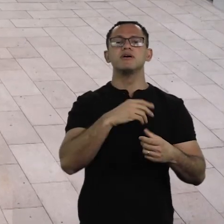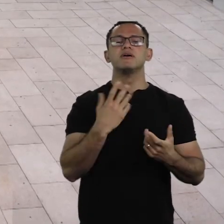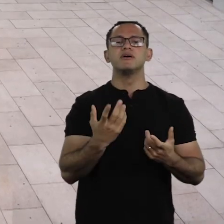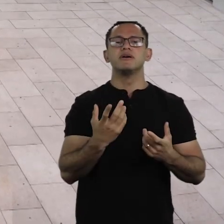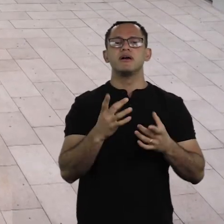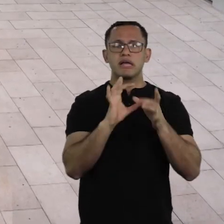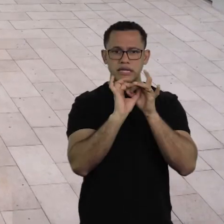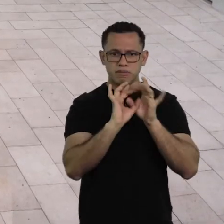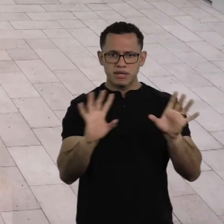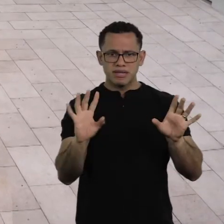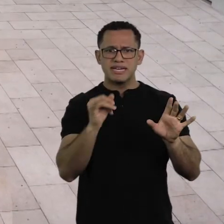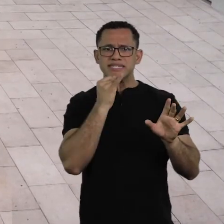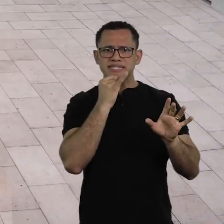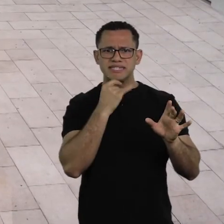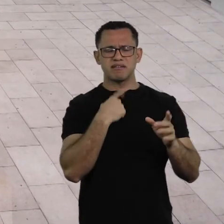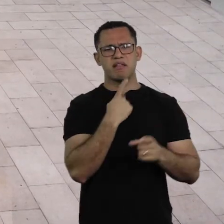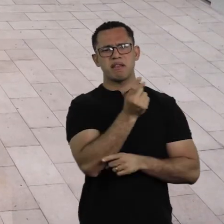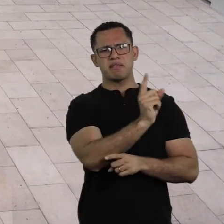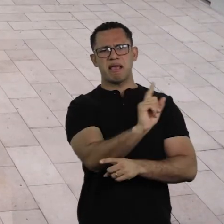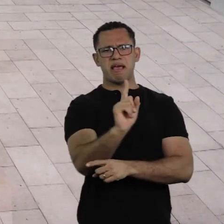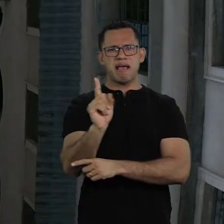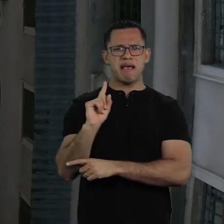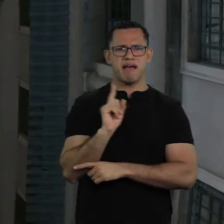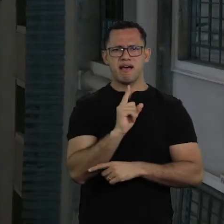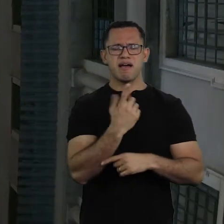of a basic assumption of respect for human life.